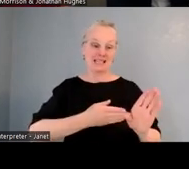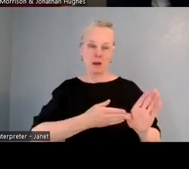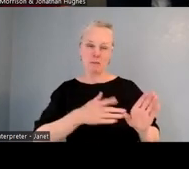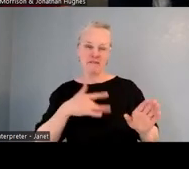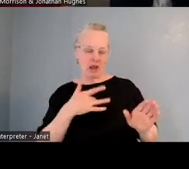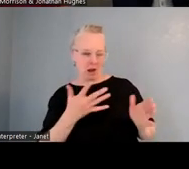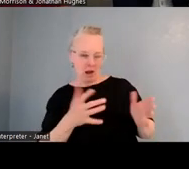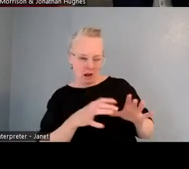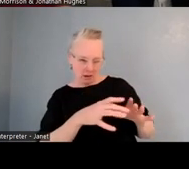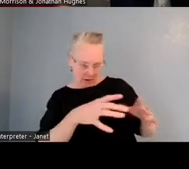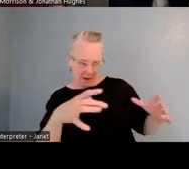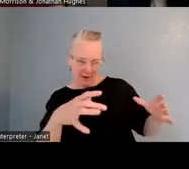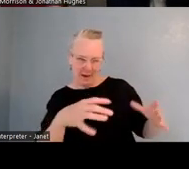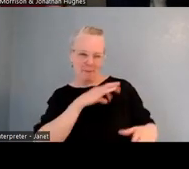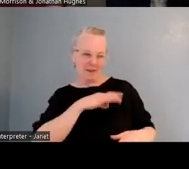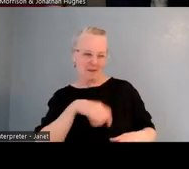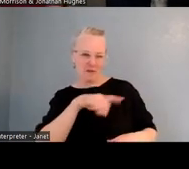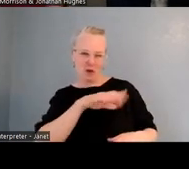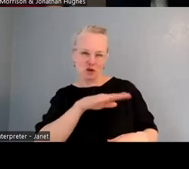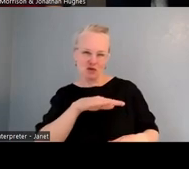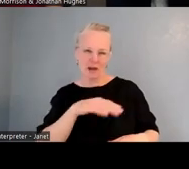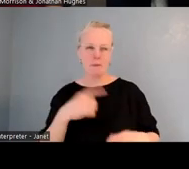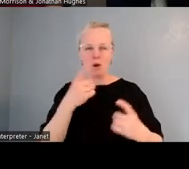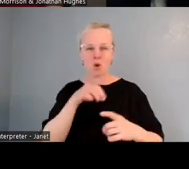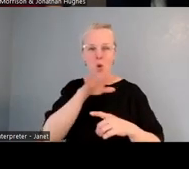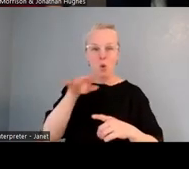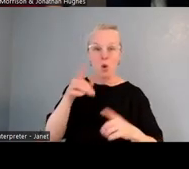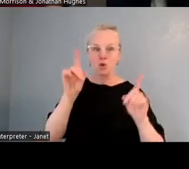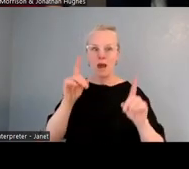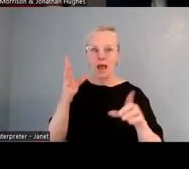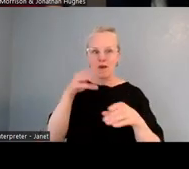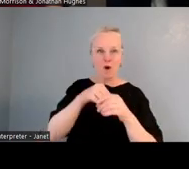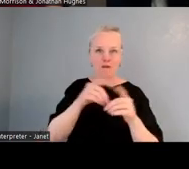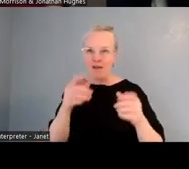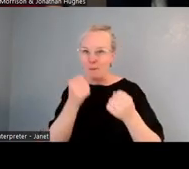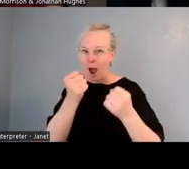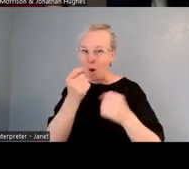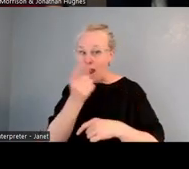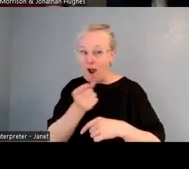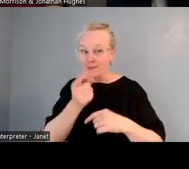Who has got mega powers in this conversation? So then it came to developing the vision for a rumaki,